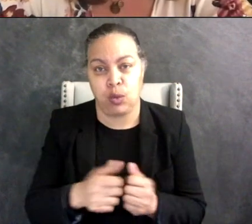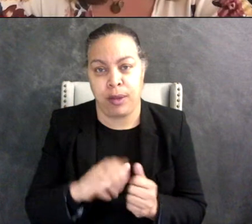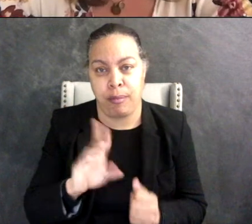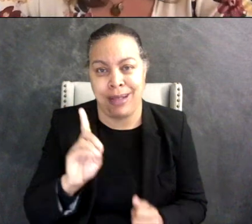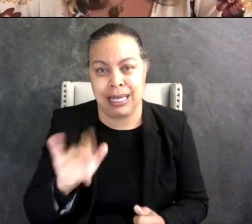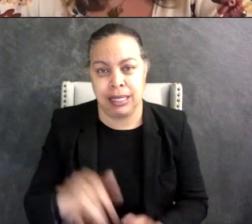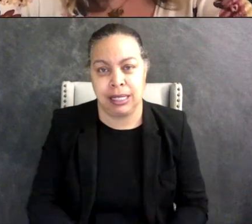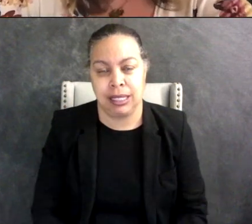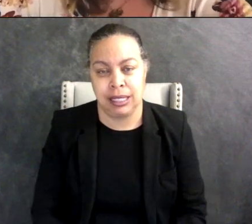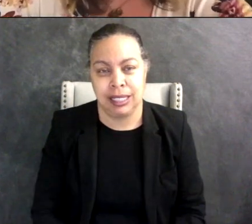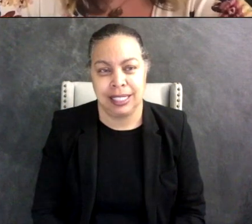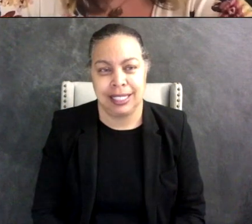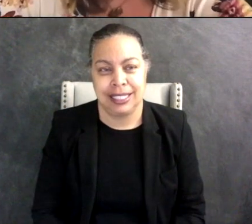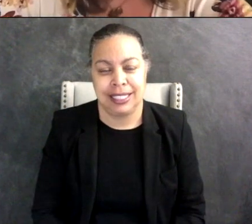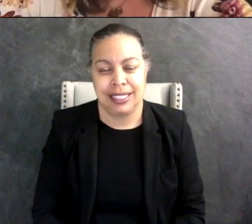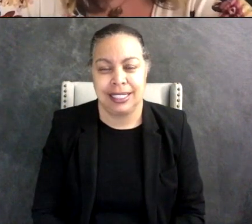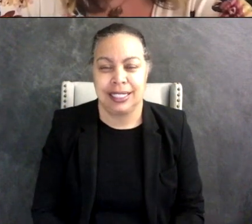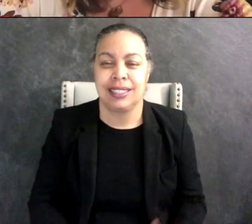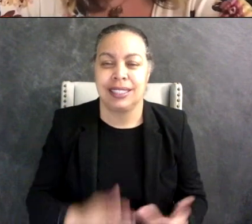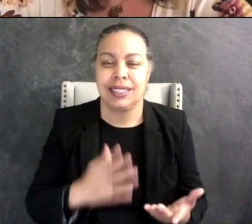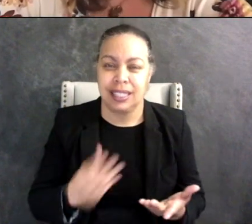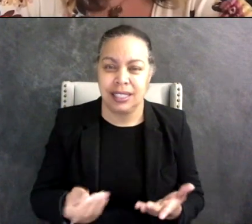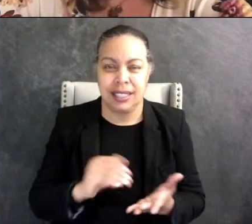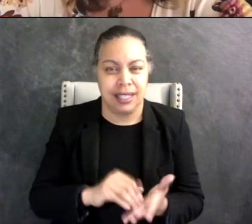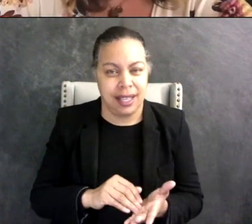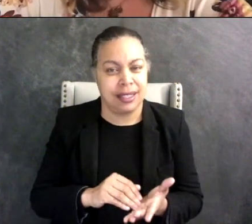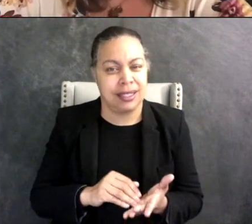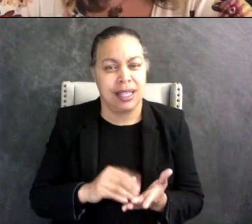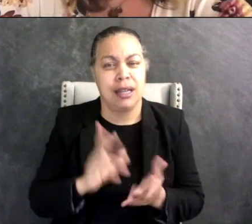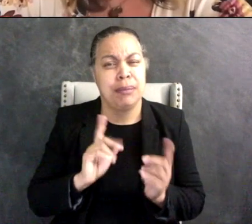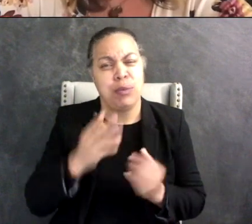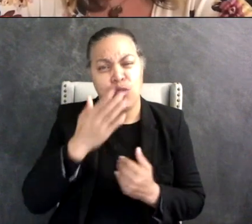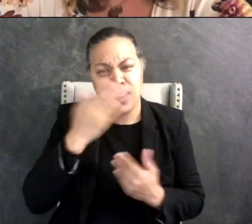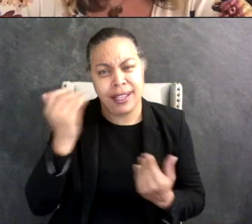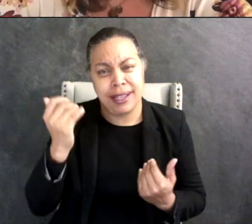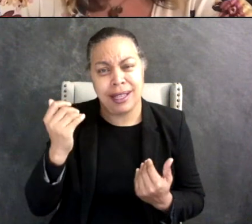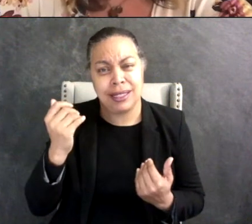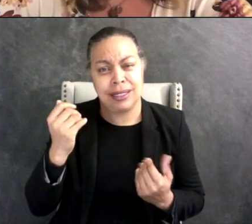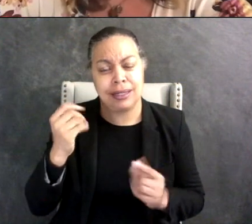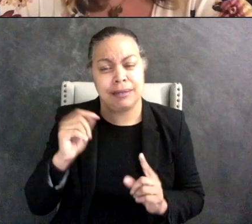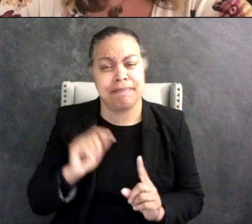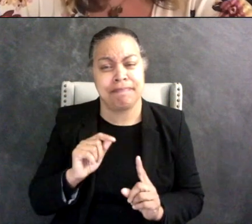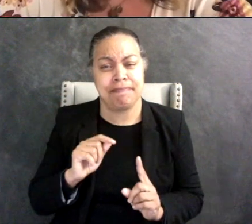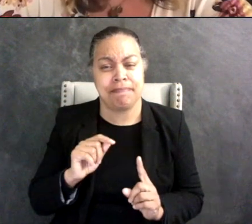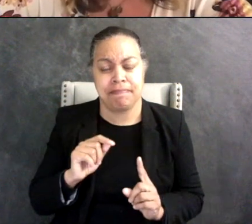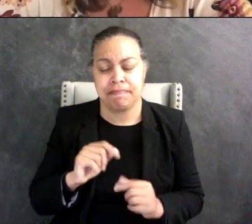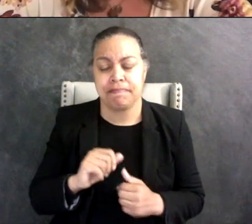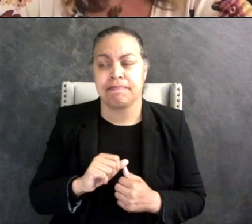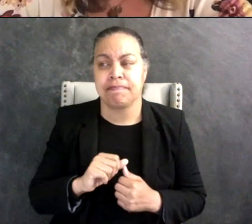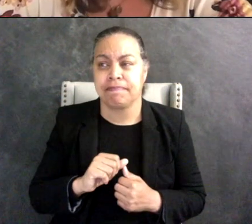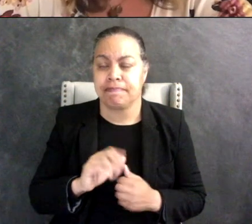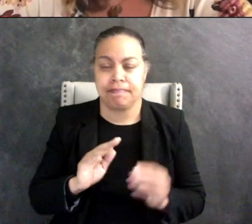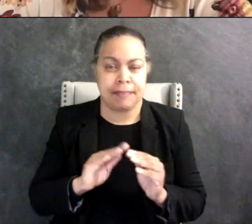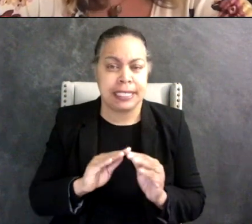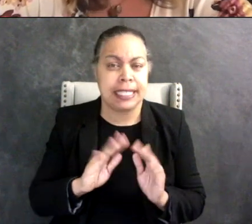Yeah I think too that like what gets forgotten in a lot of this is that - I mean clearly you all have